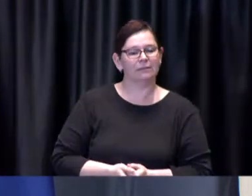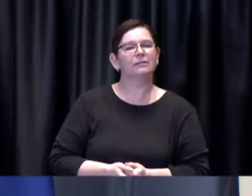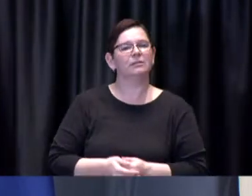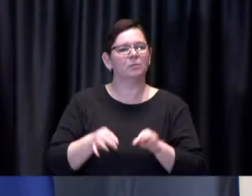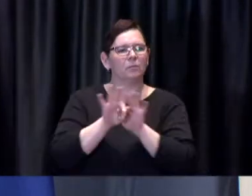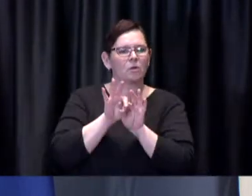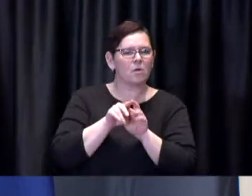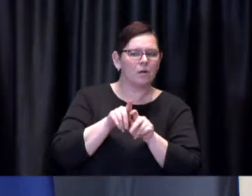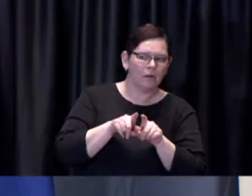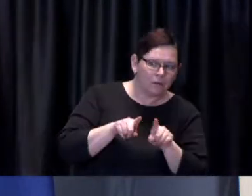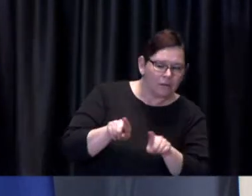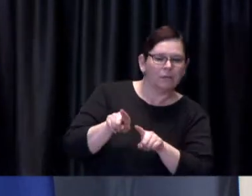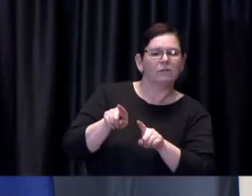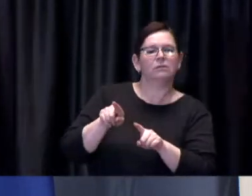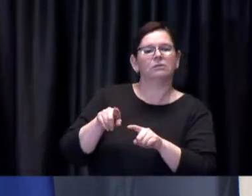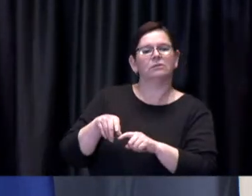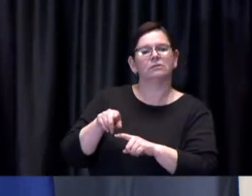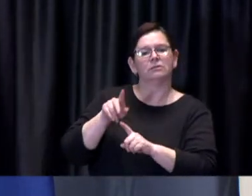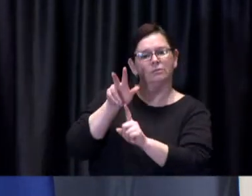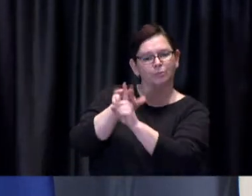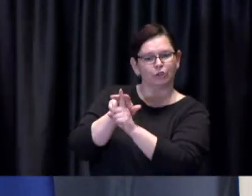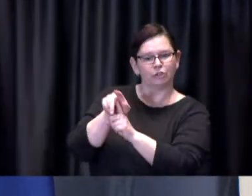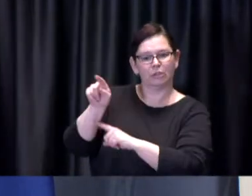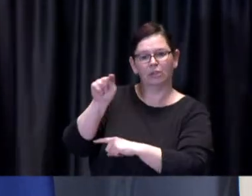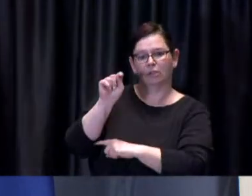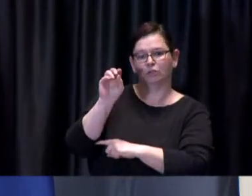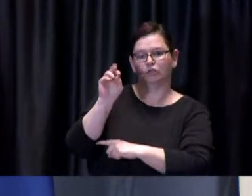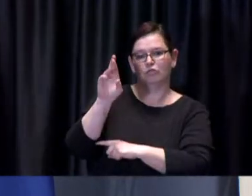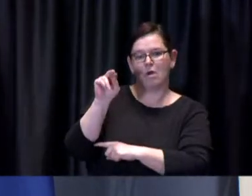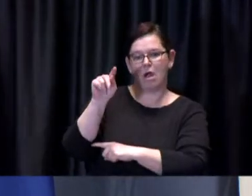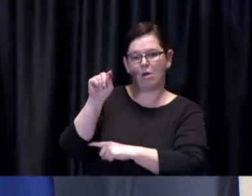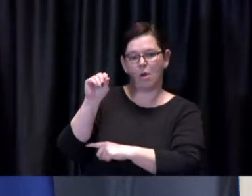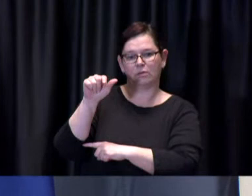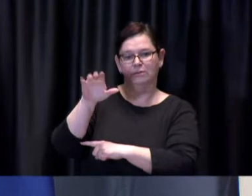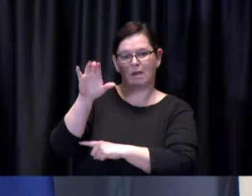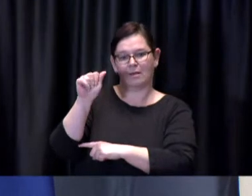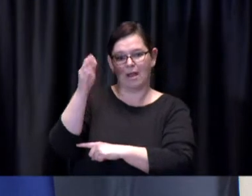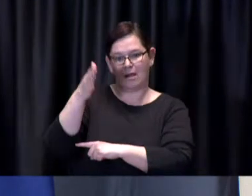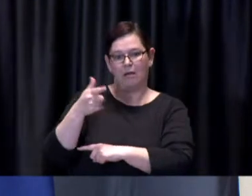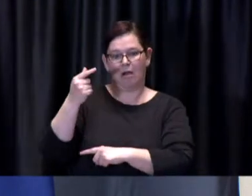at toronto.ca/golf or by calling the individual golf course.